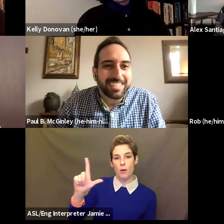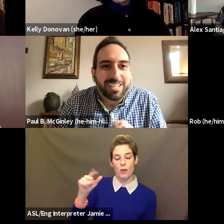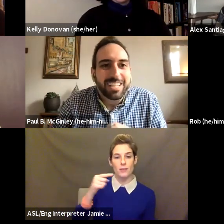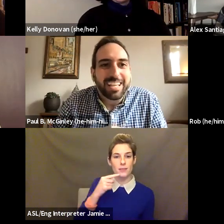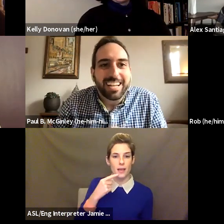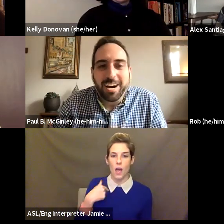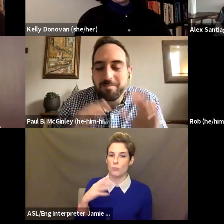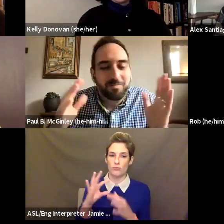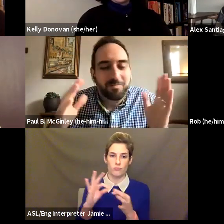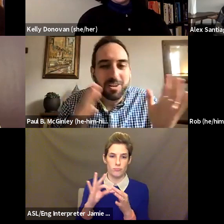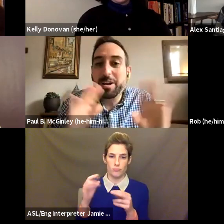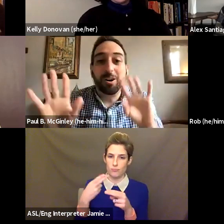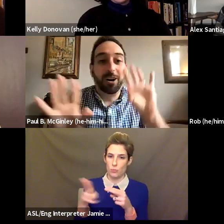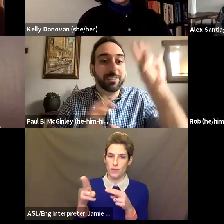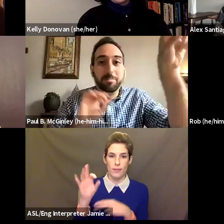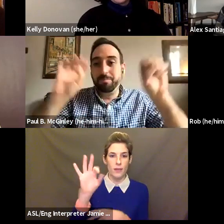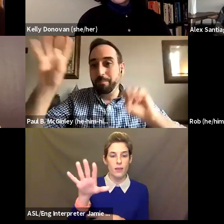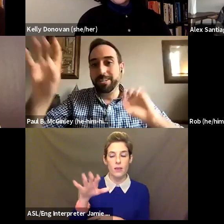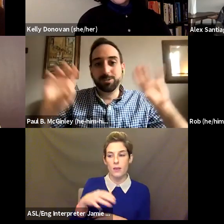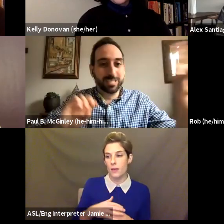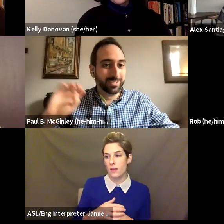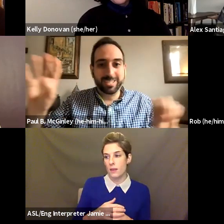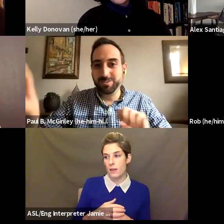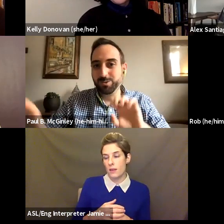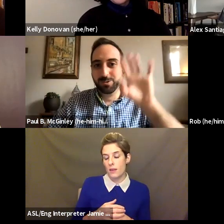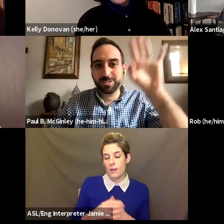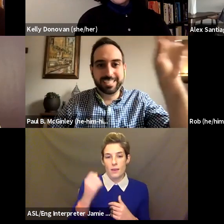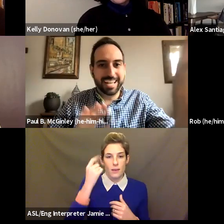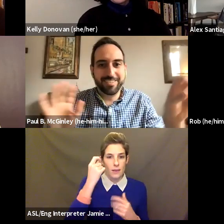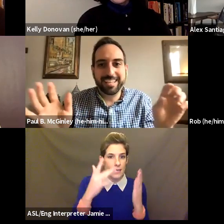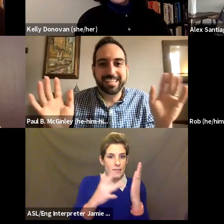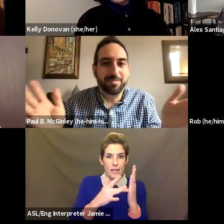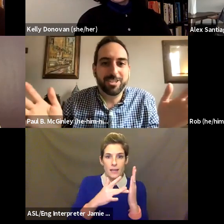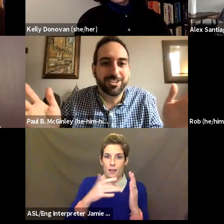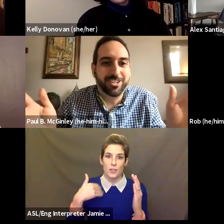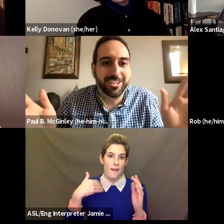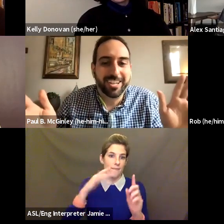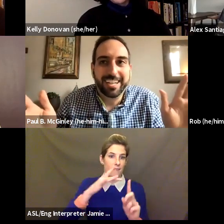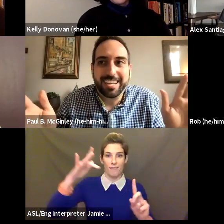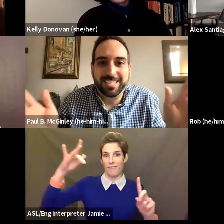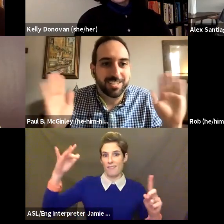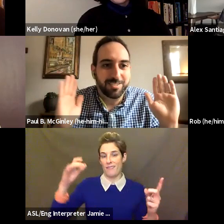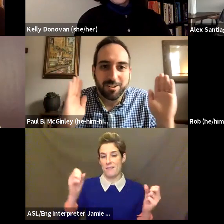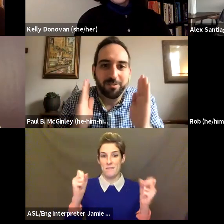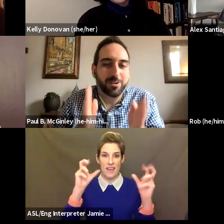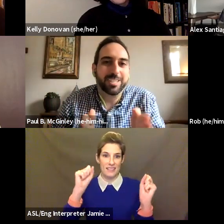quickly that, you know, with all of the bells, whistles, and tools and everything, the game changer is to, you know, focus